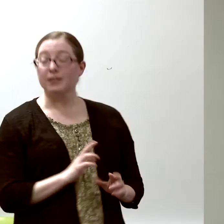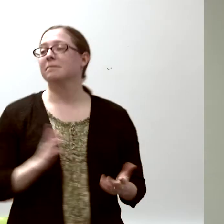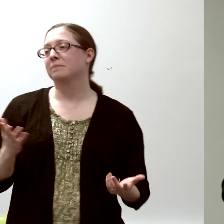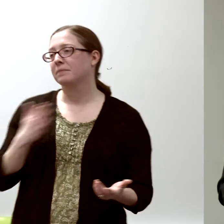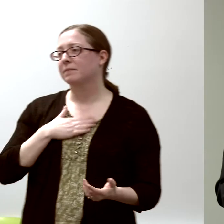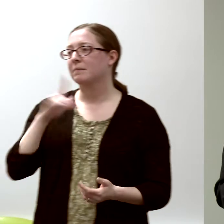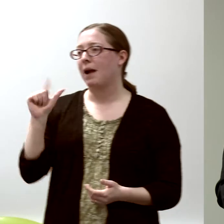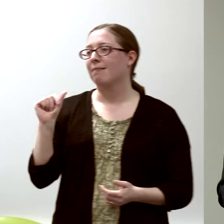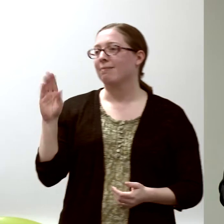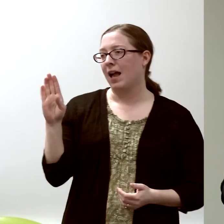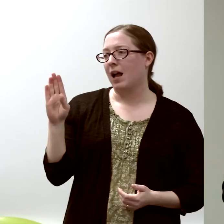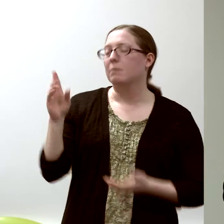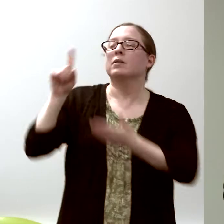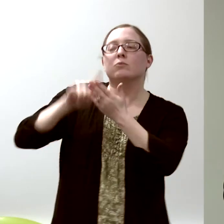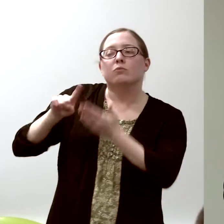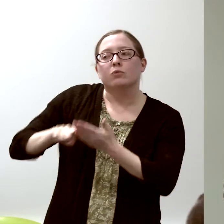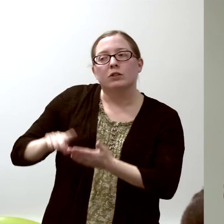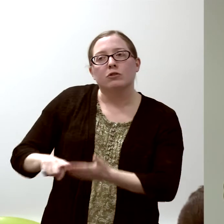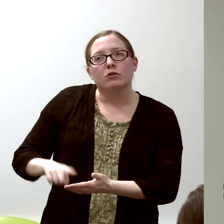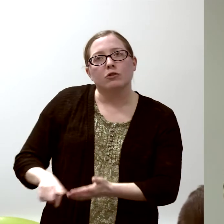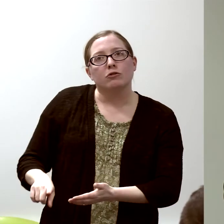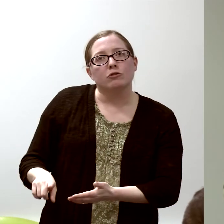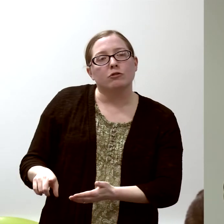So my laboratory-- My research, I have--